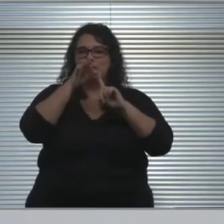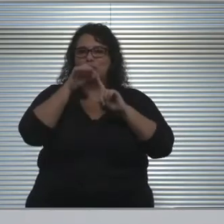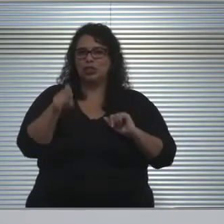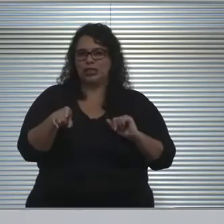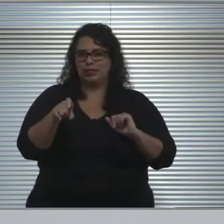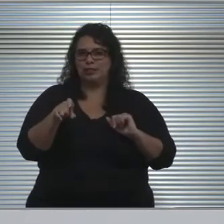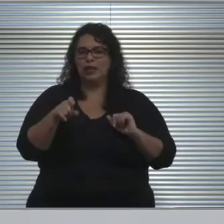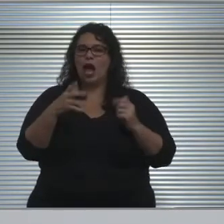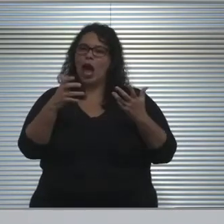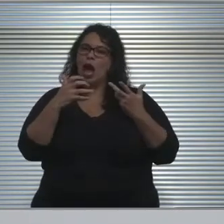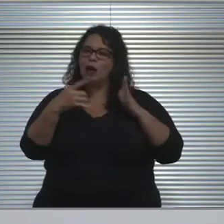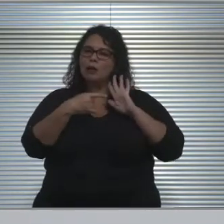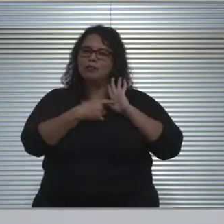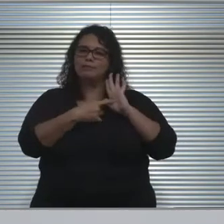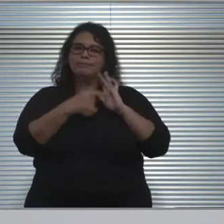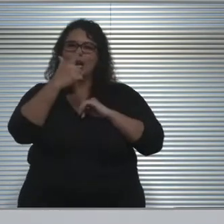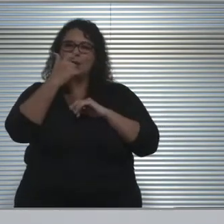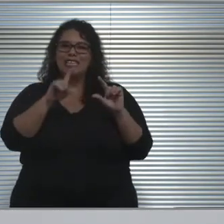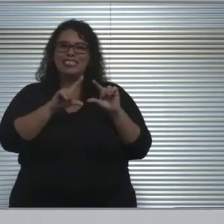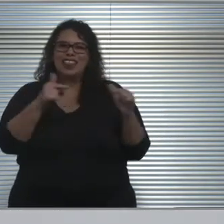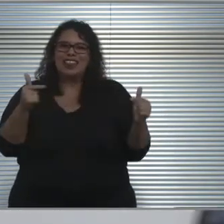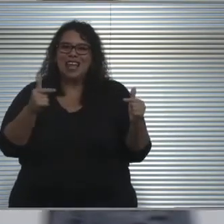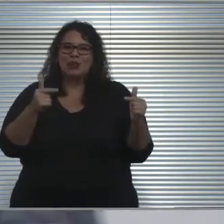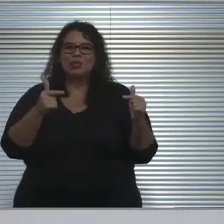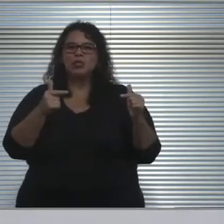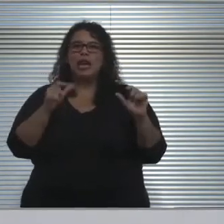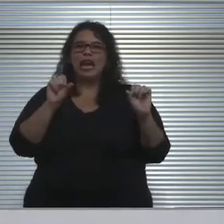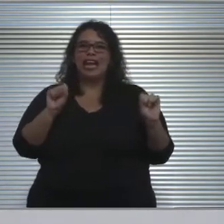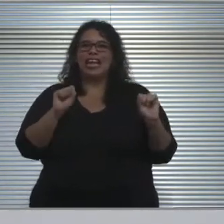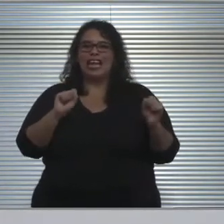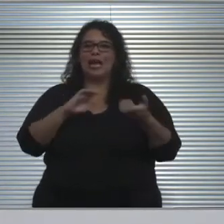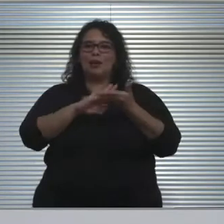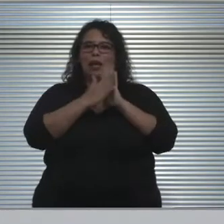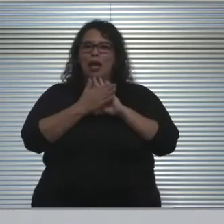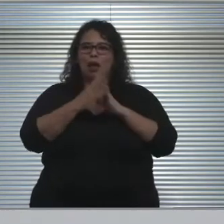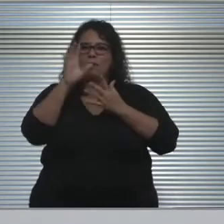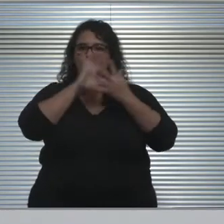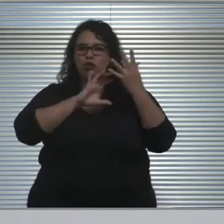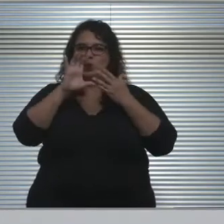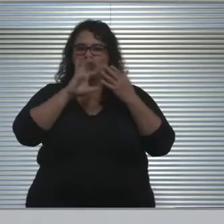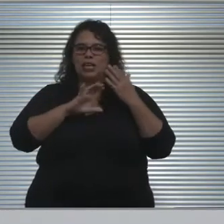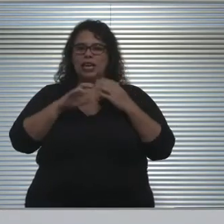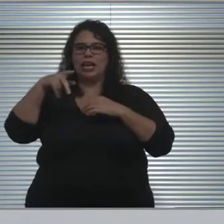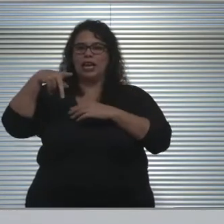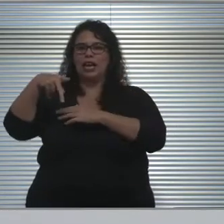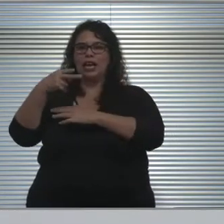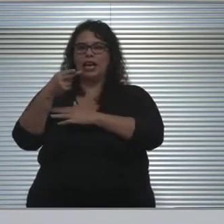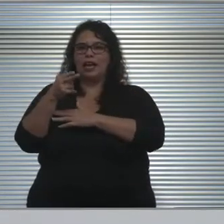because the language becomes very confusing, that the phasing in process is not a part of the waiver process.